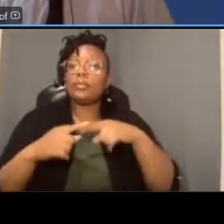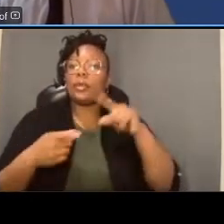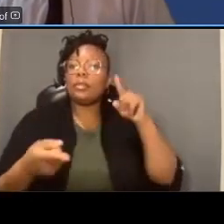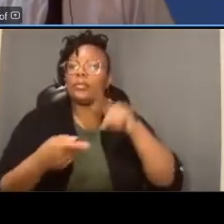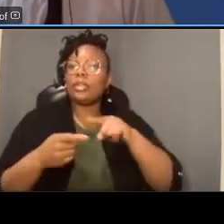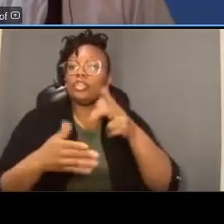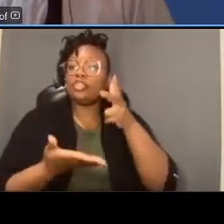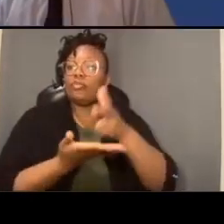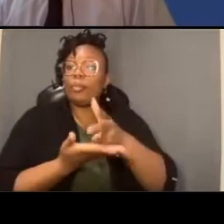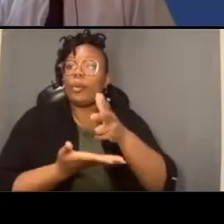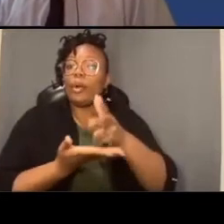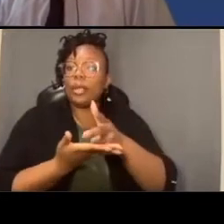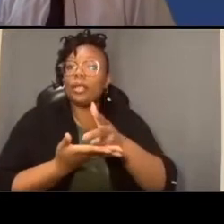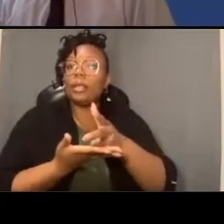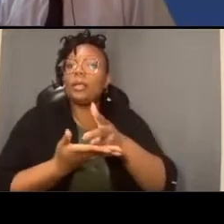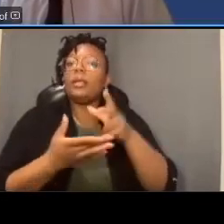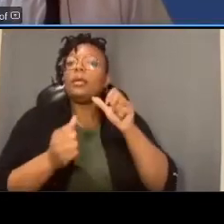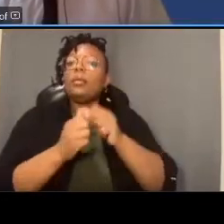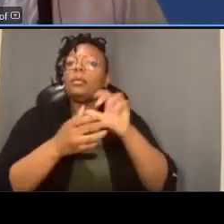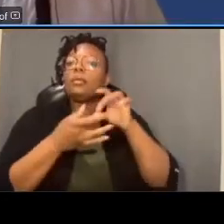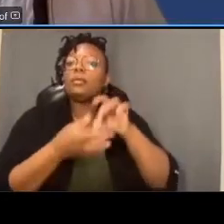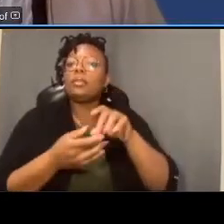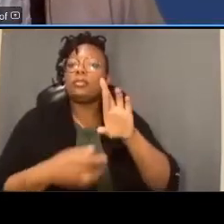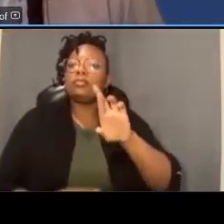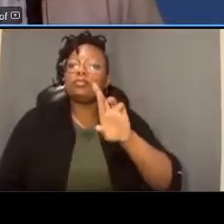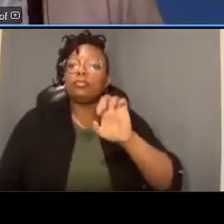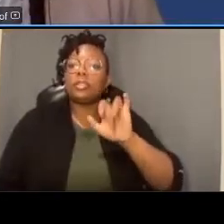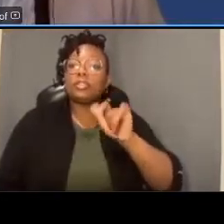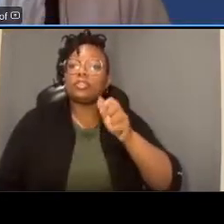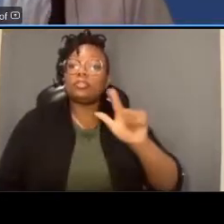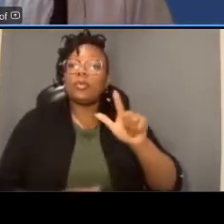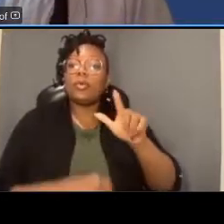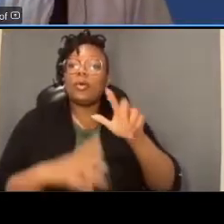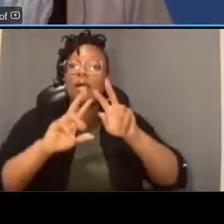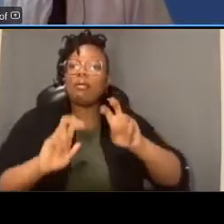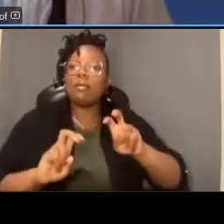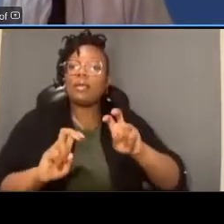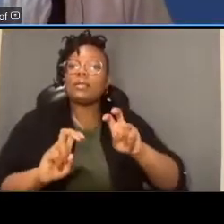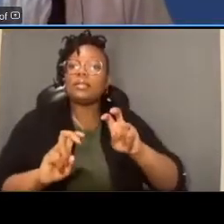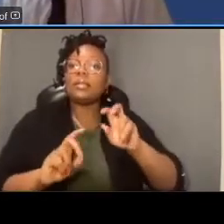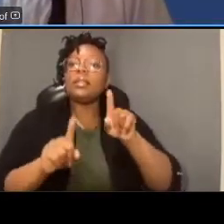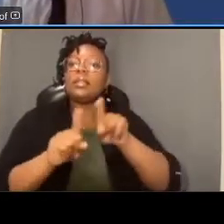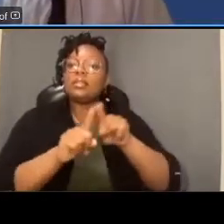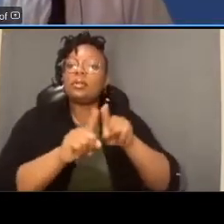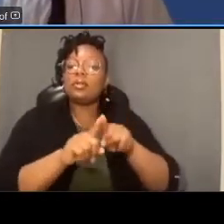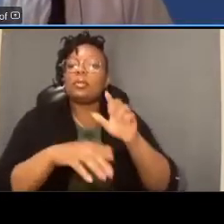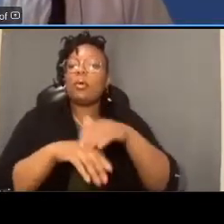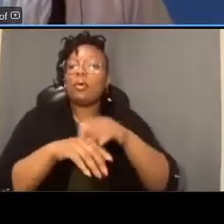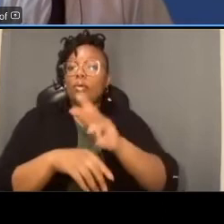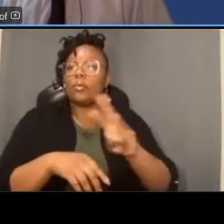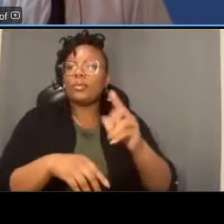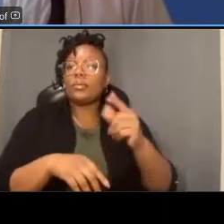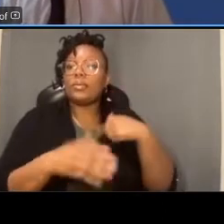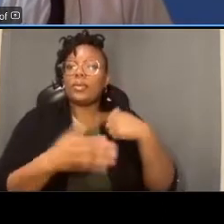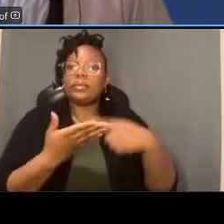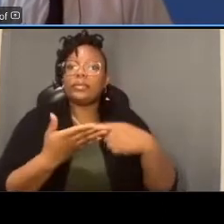the regional analysis uh yes that is also on our website we went over that in uh last year's public